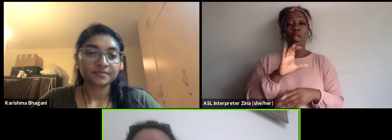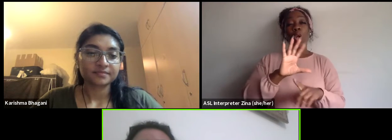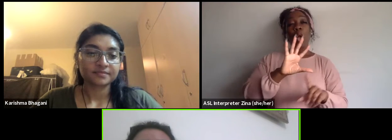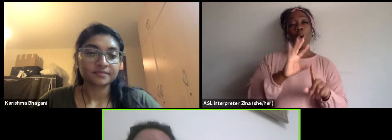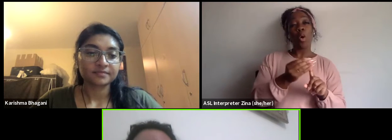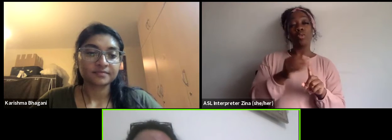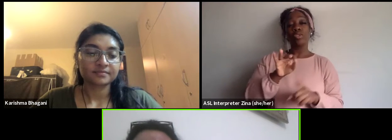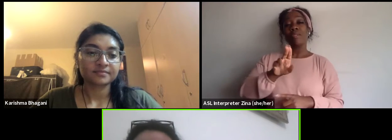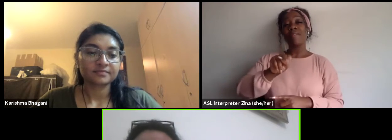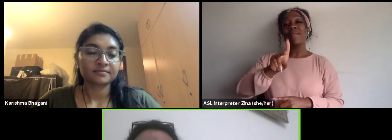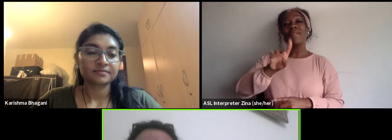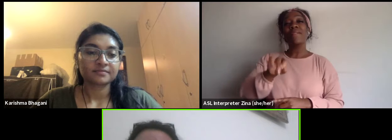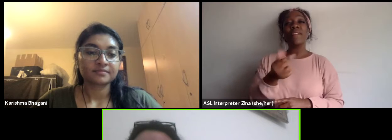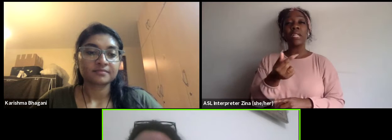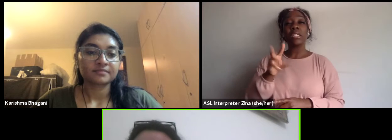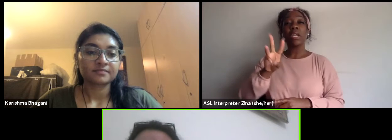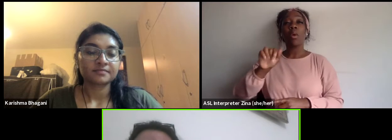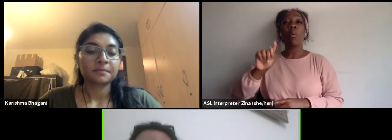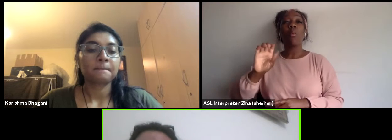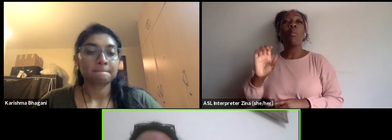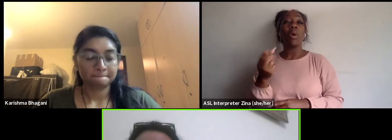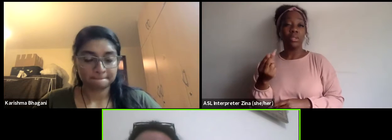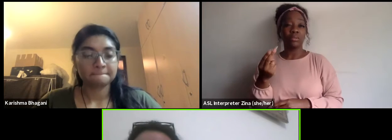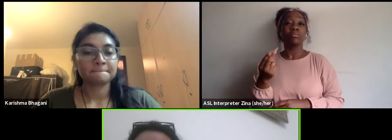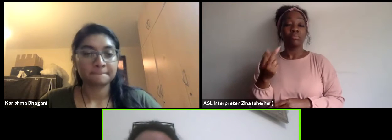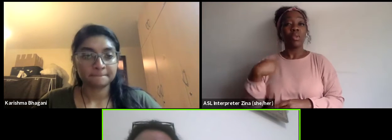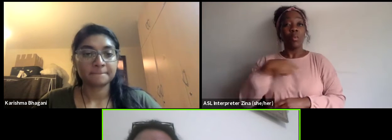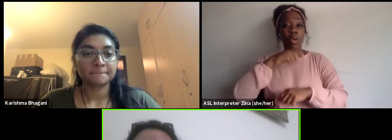but we work on both regions, MENA and Africa.